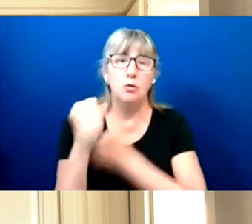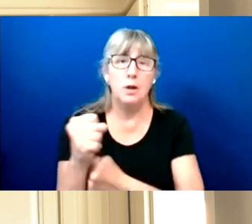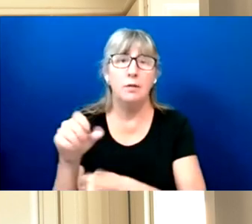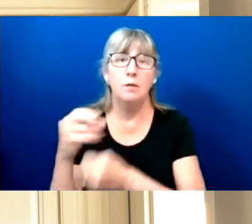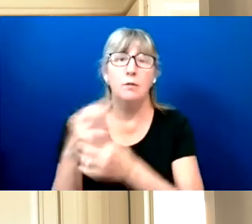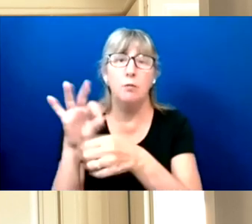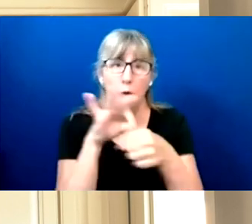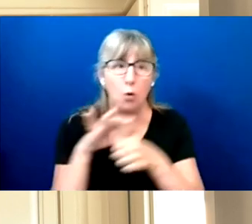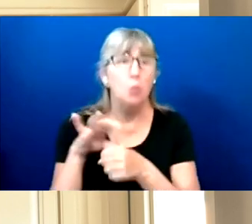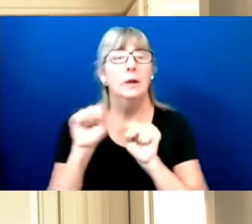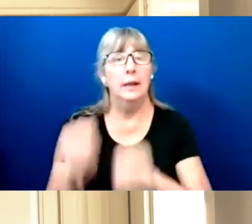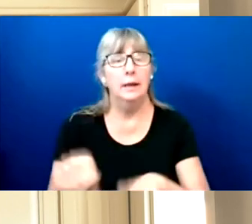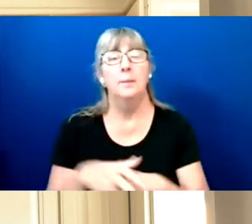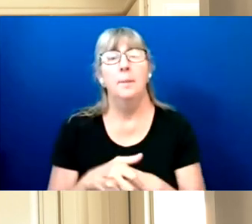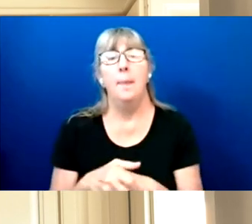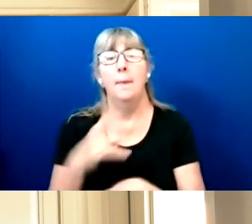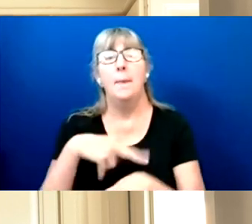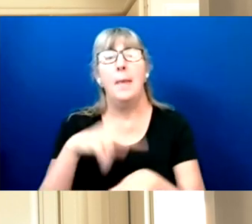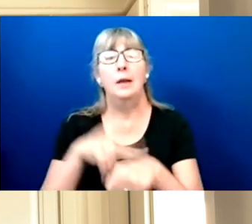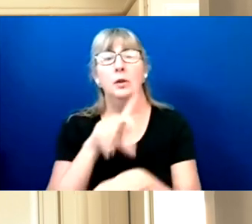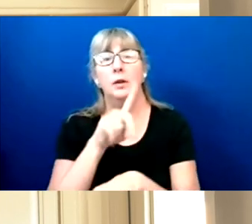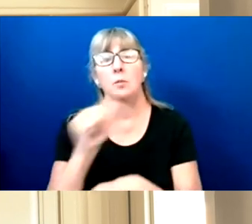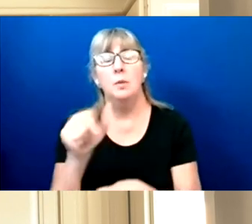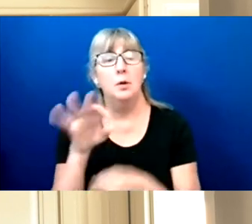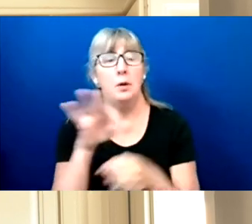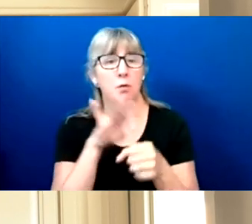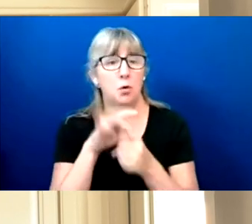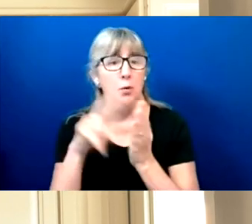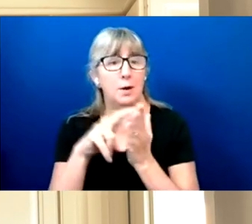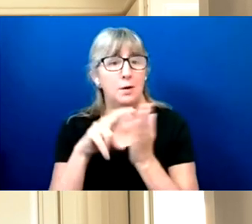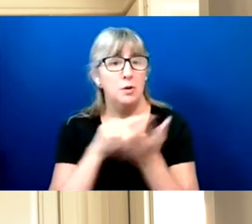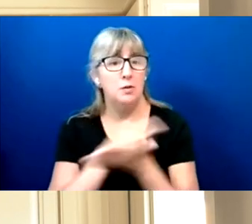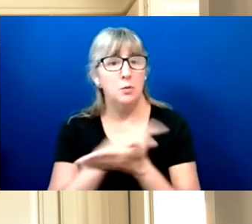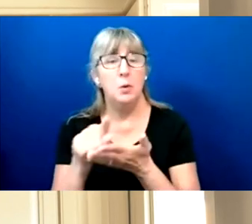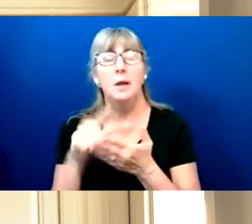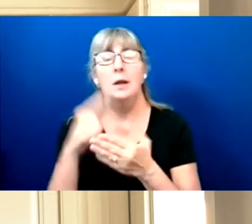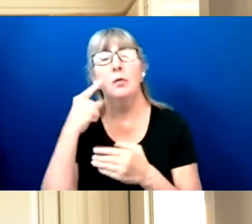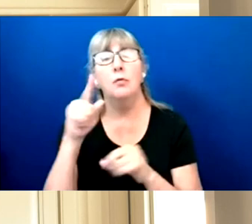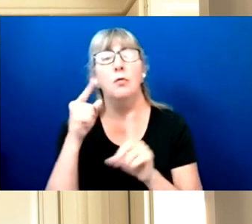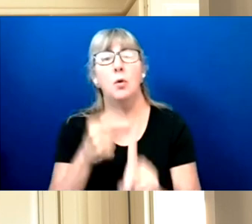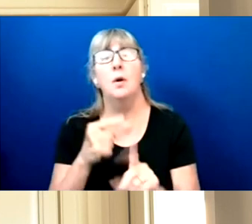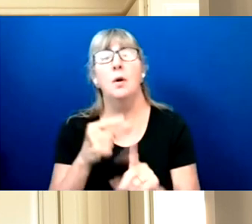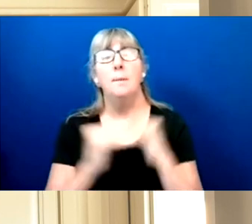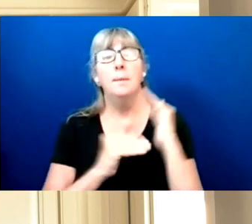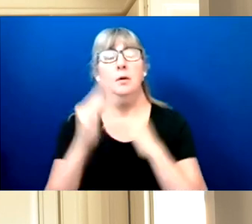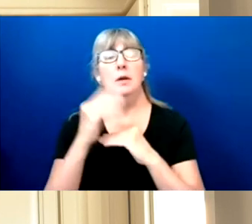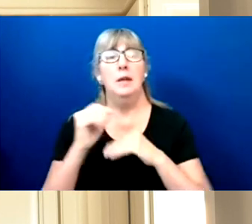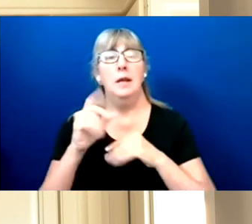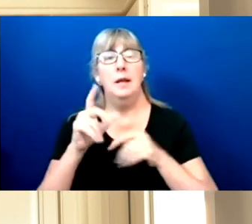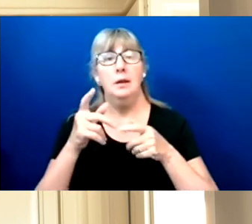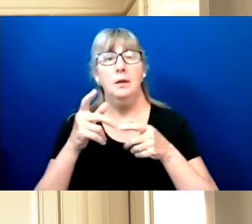National Disability Voter Registration week is about building and harnessing the power of the disability vote.